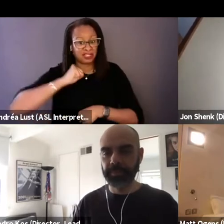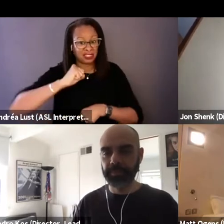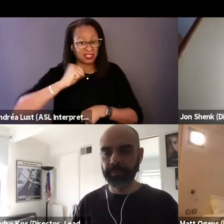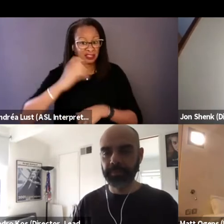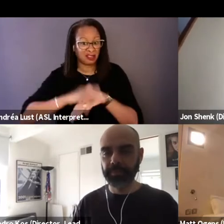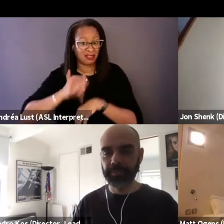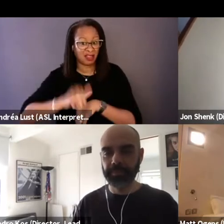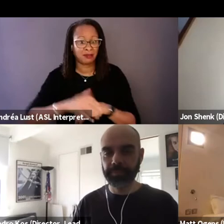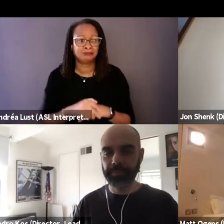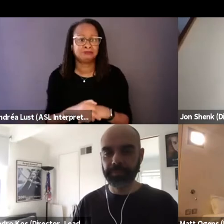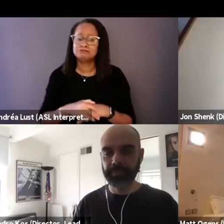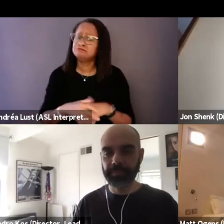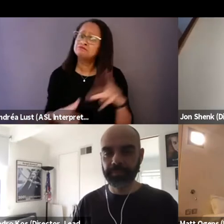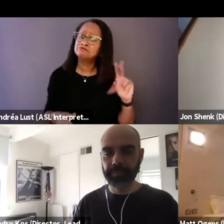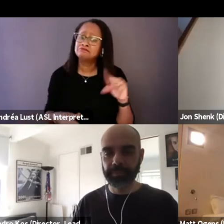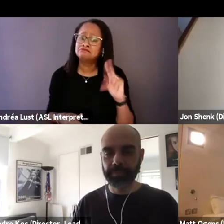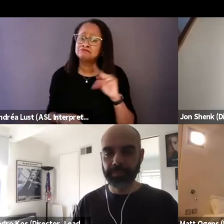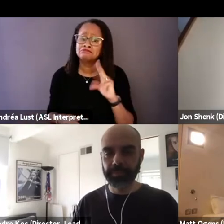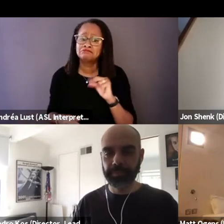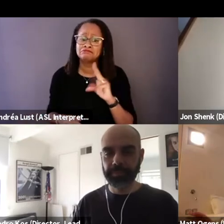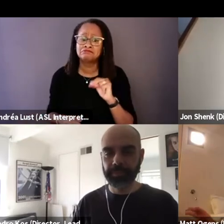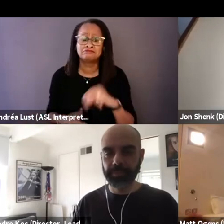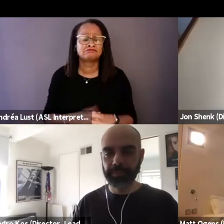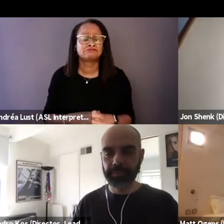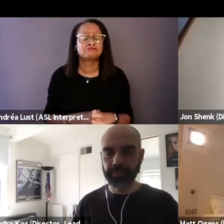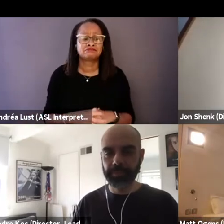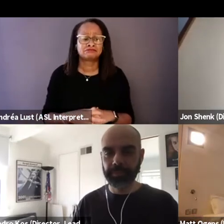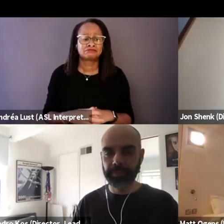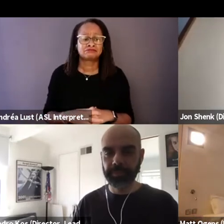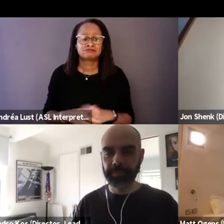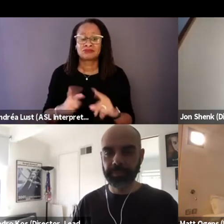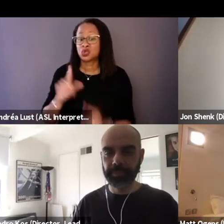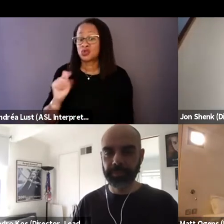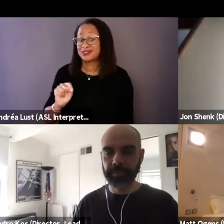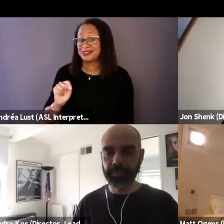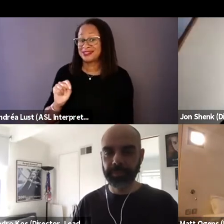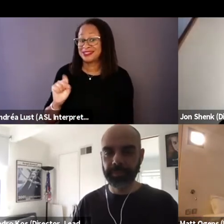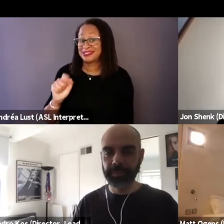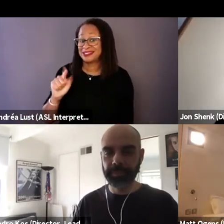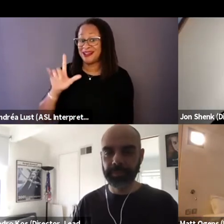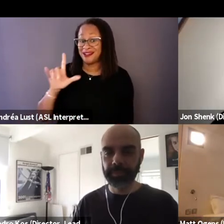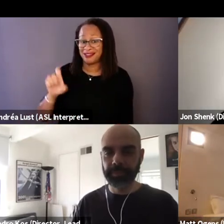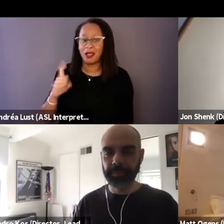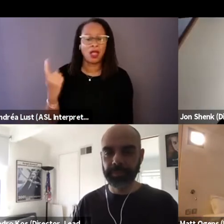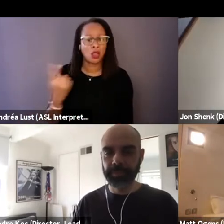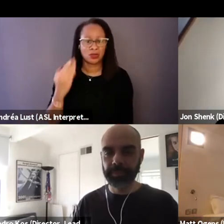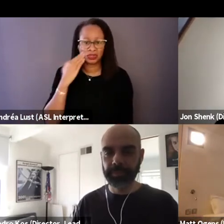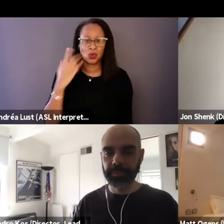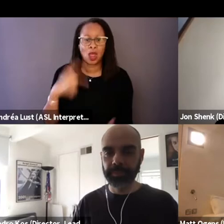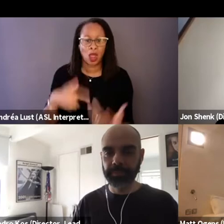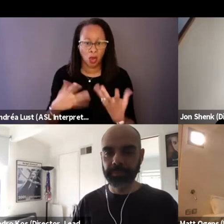No, I mean, going to the style, I always knew I wanted to make an immersive film.